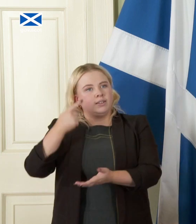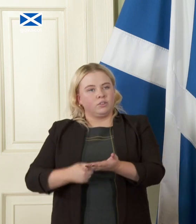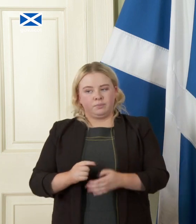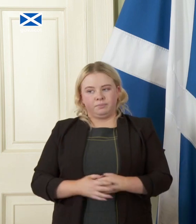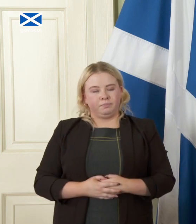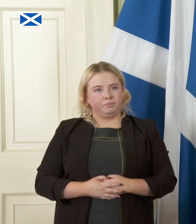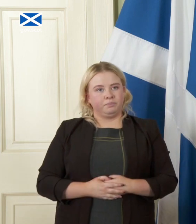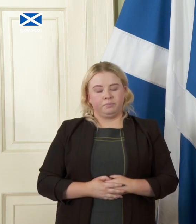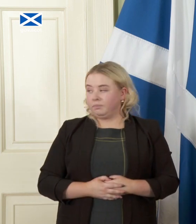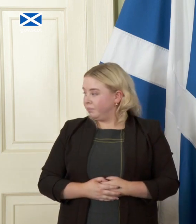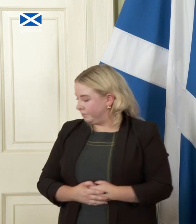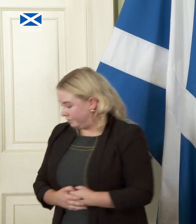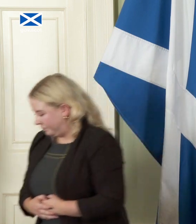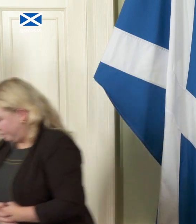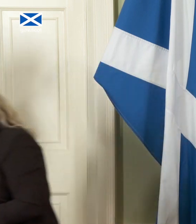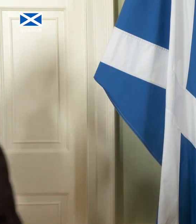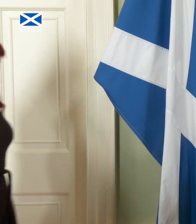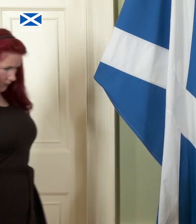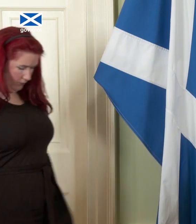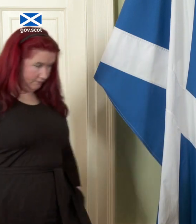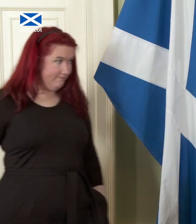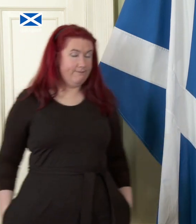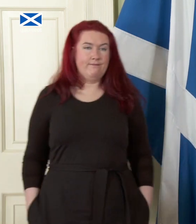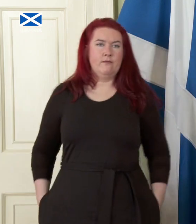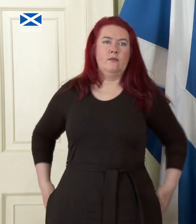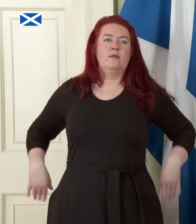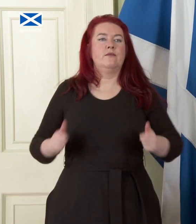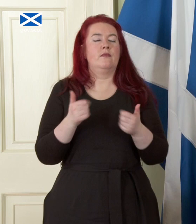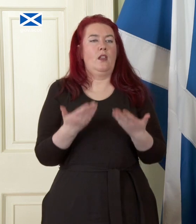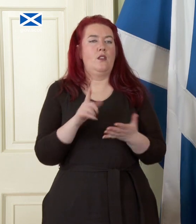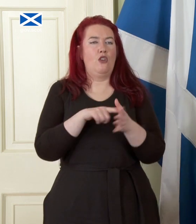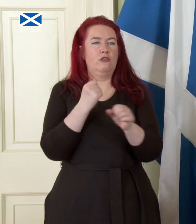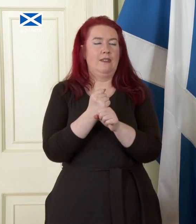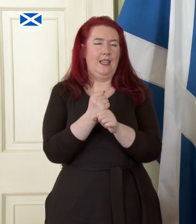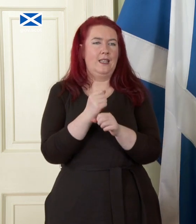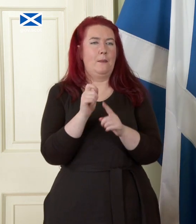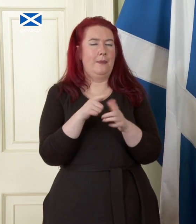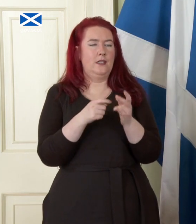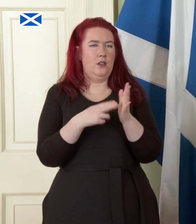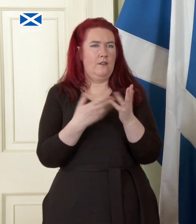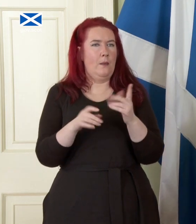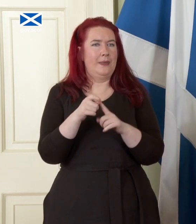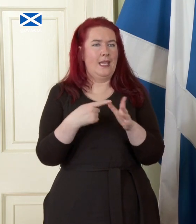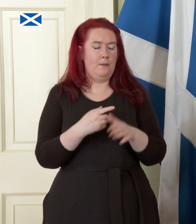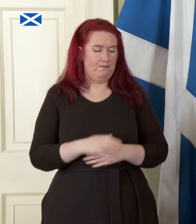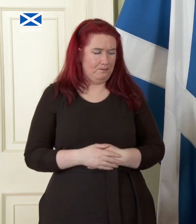Craig Paton from PA. Thanks First Minister just to come back to the issue of currency